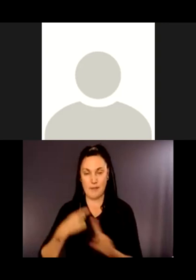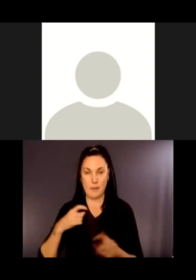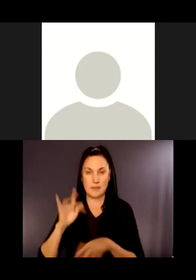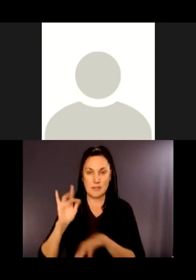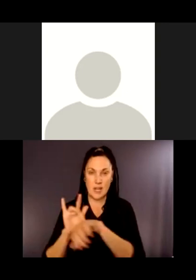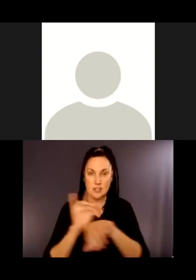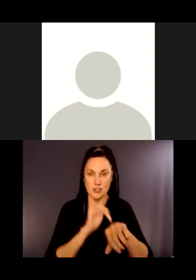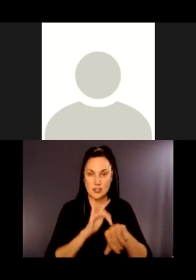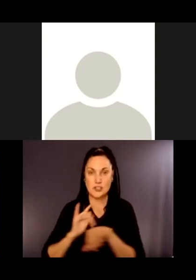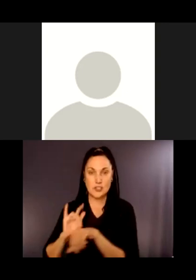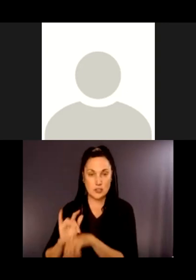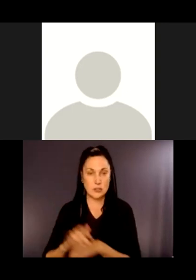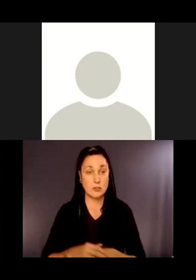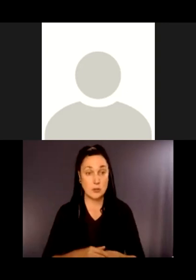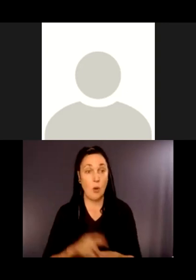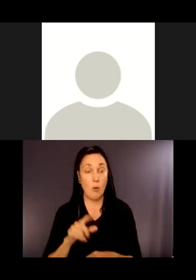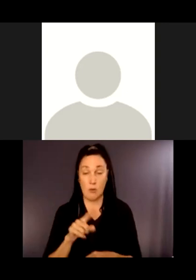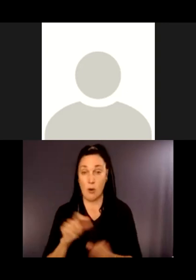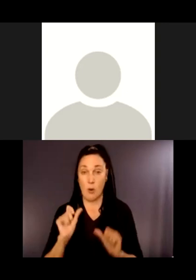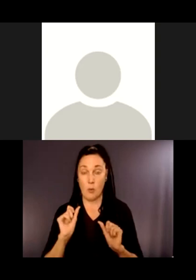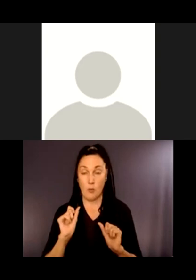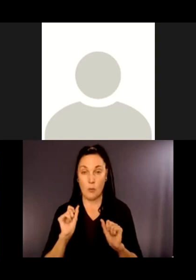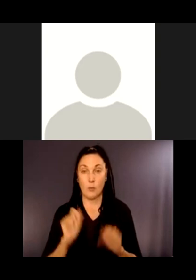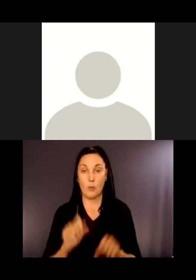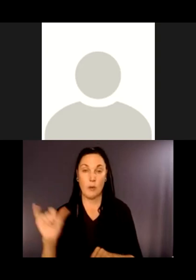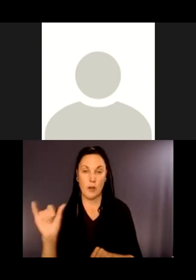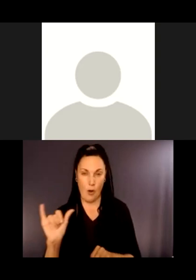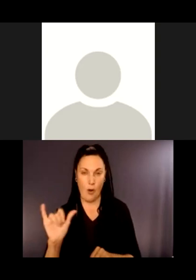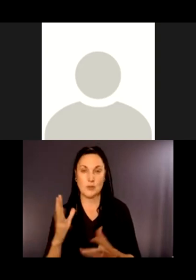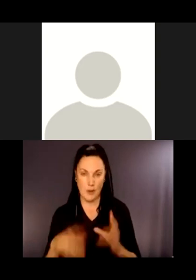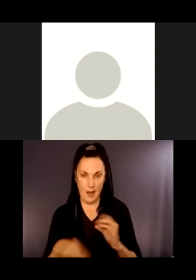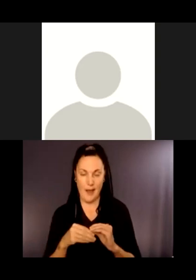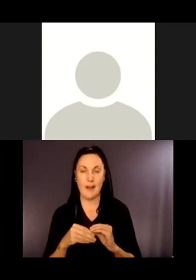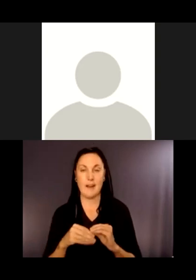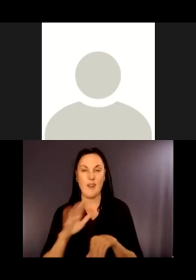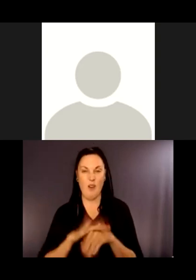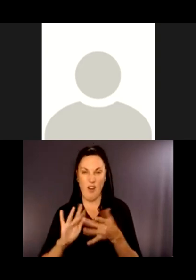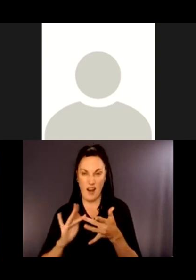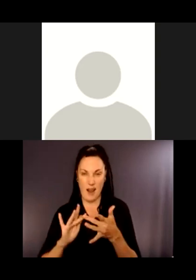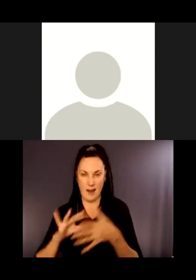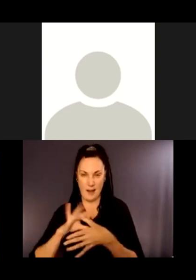We could pair these signs with the additional online content and brochures, which Monica will talk about in a few minutes.